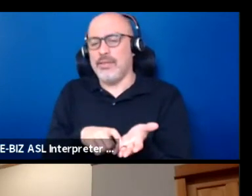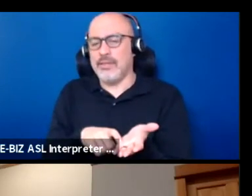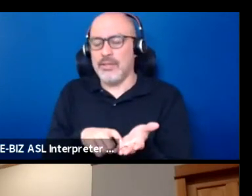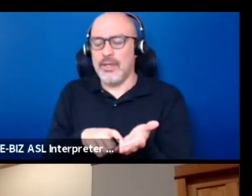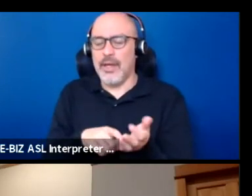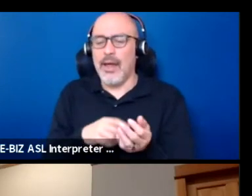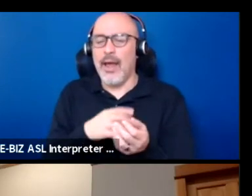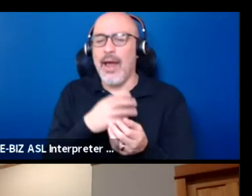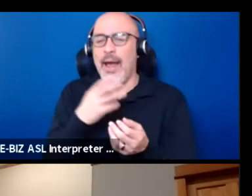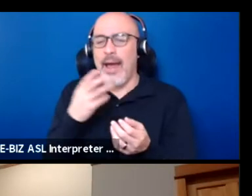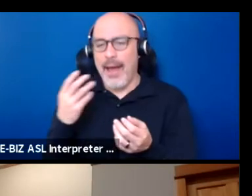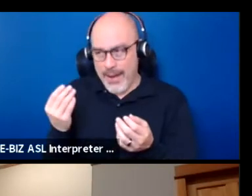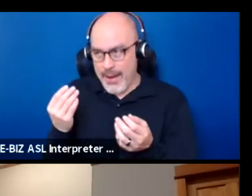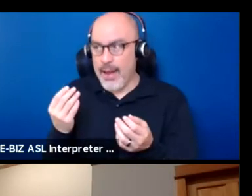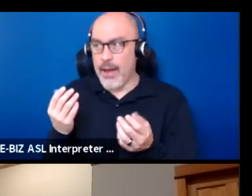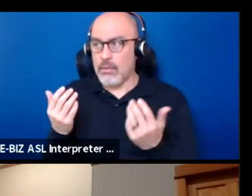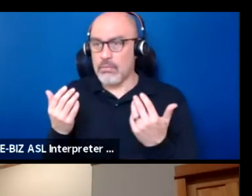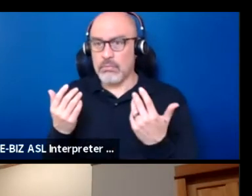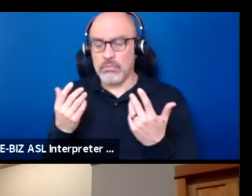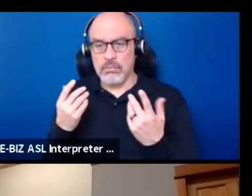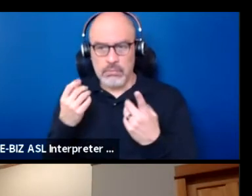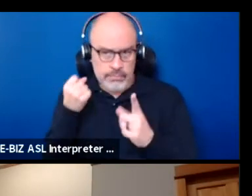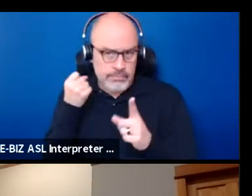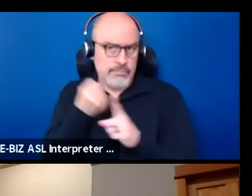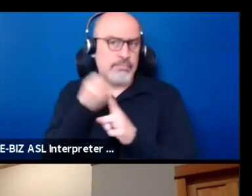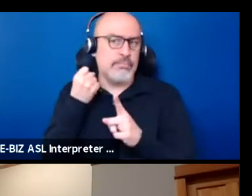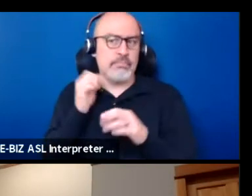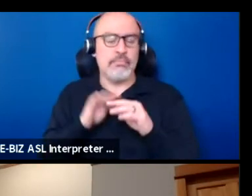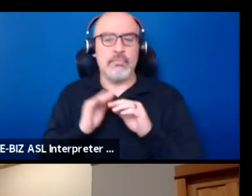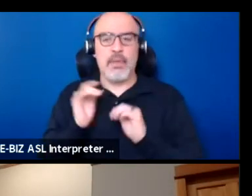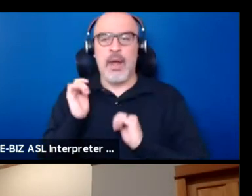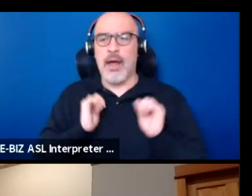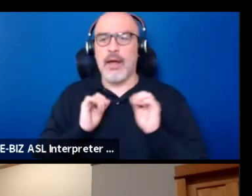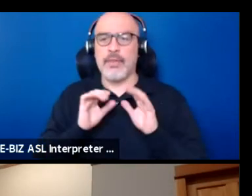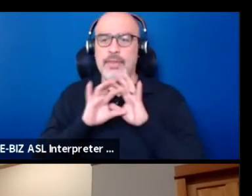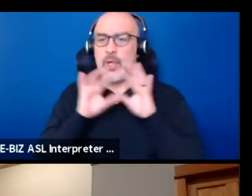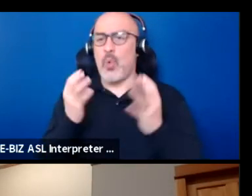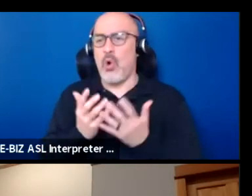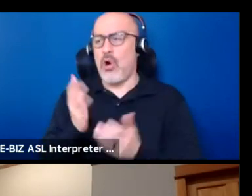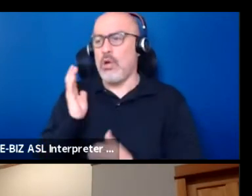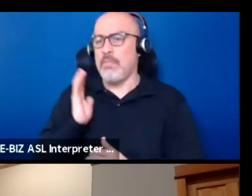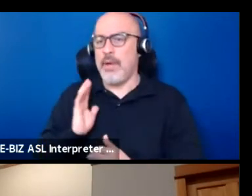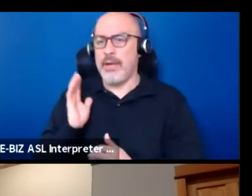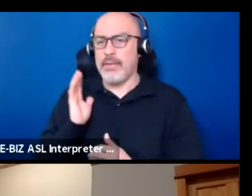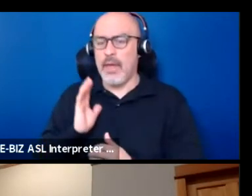and that it had profound impact on the theater world of the time and that led to where we are now.